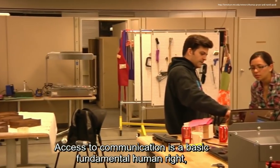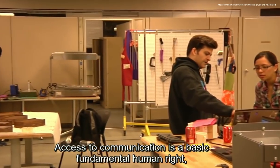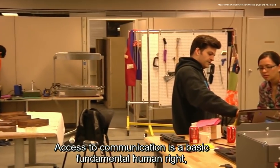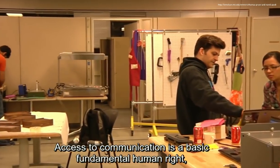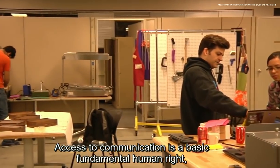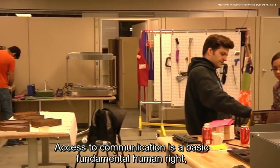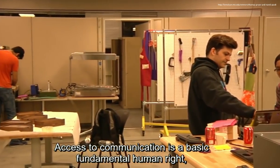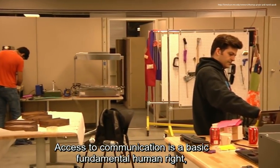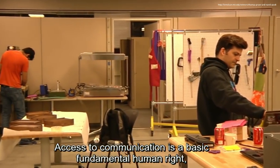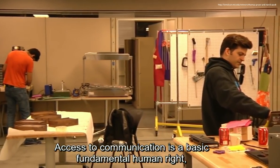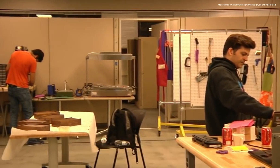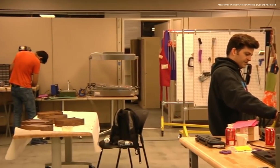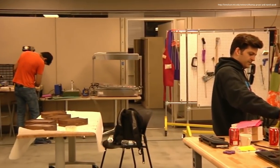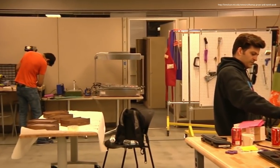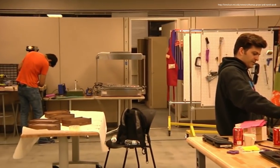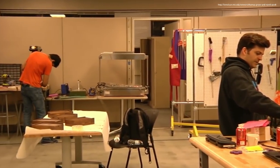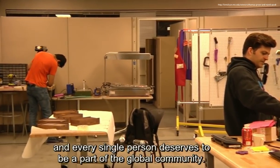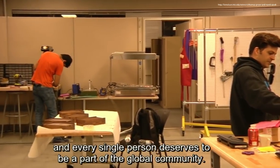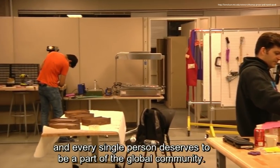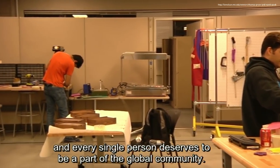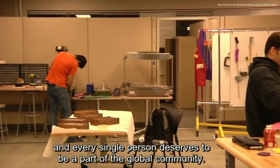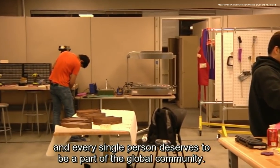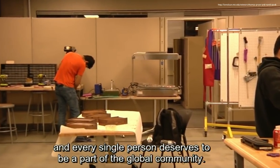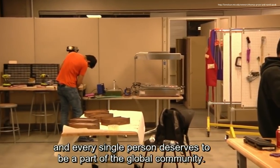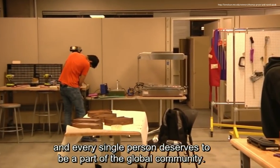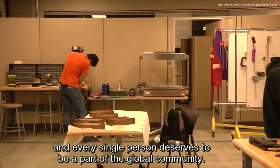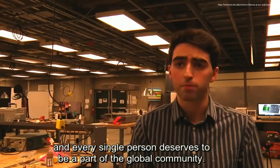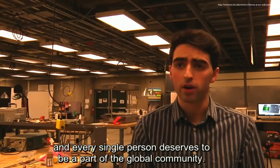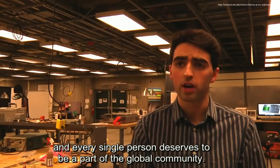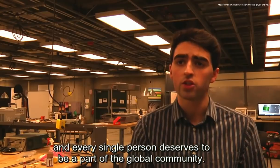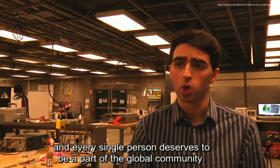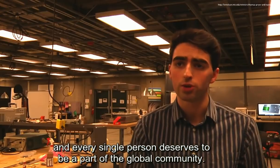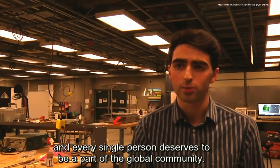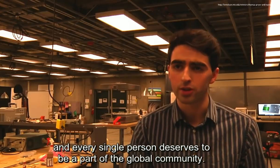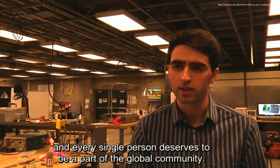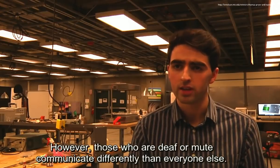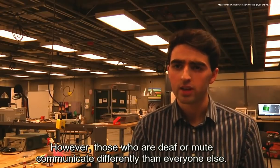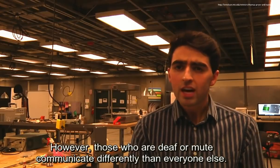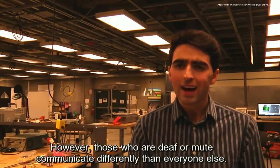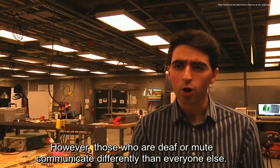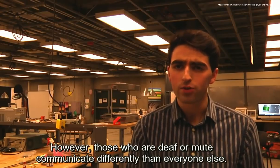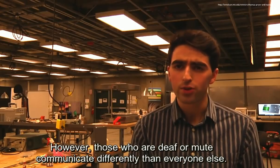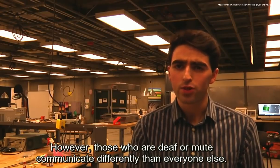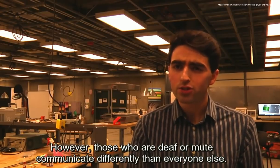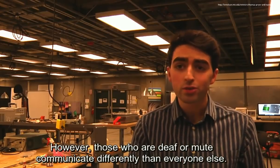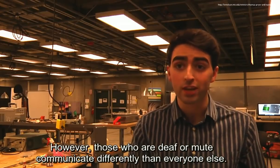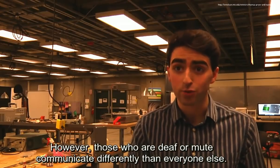communication is a basic fundamental human right and every single person deserves to be part of the global community however those who are deaf or